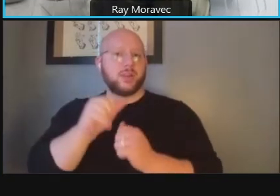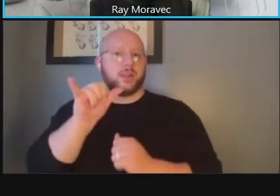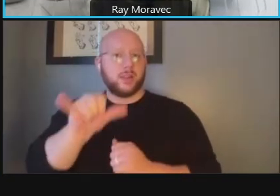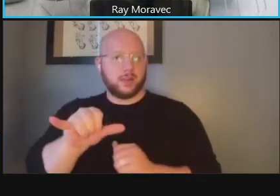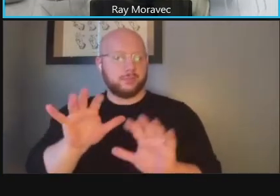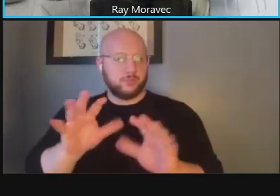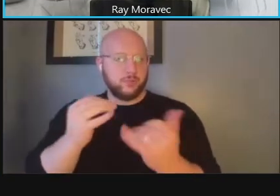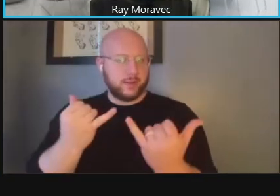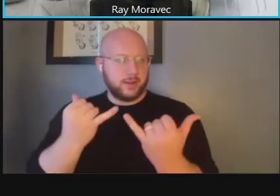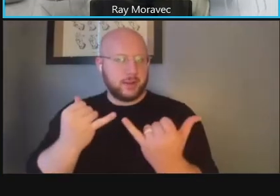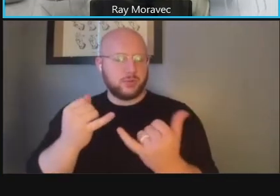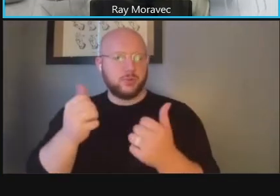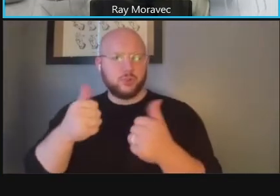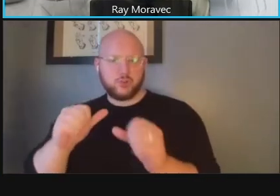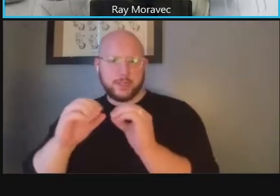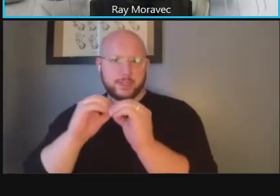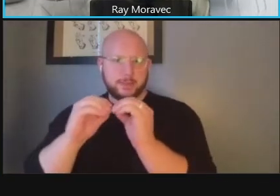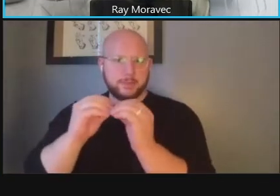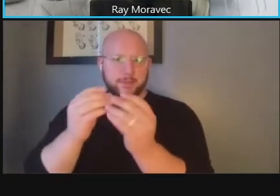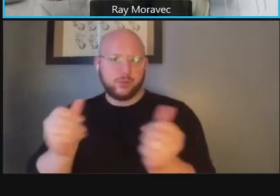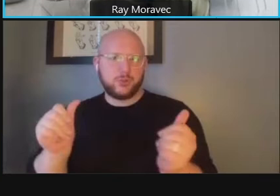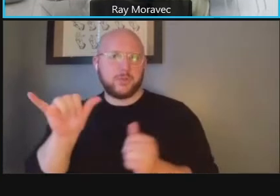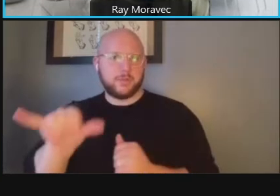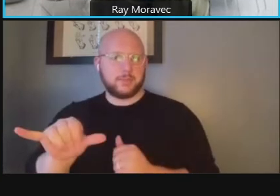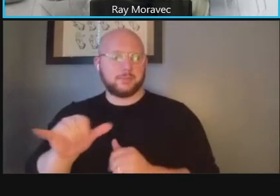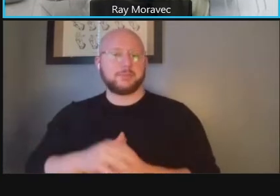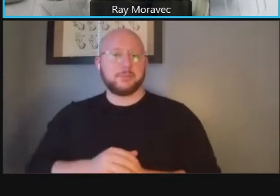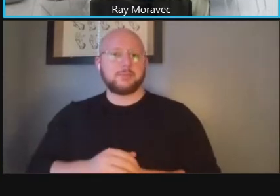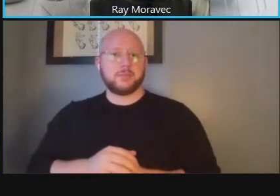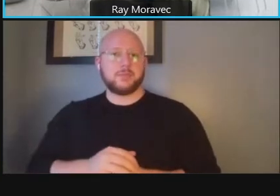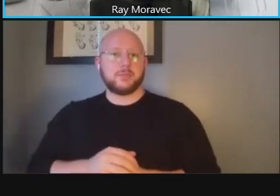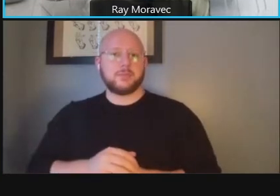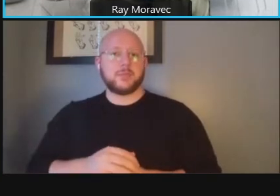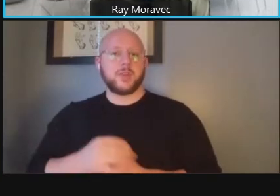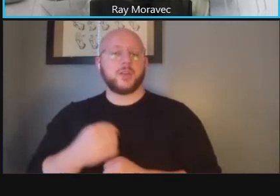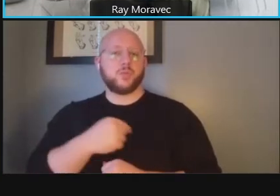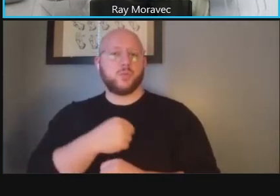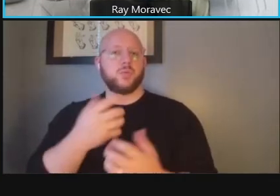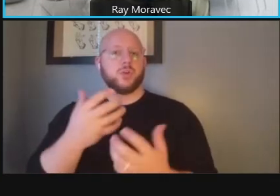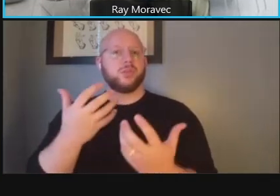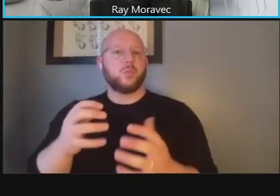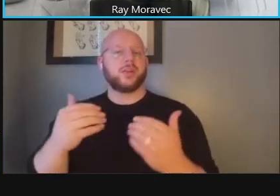and having identified locations um so that we're not having those conflicts or hazards present